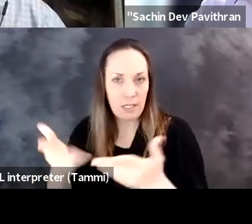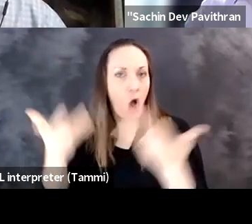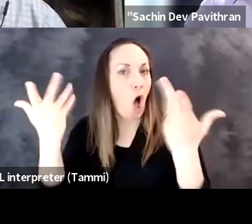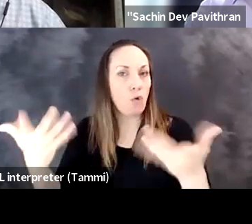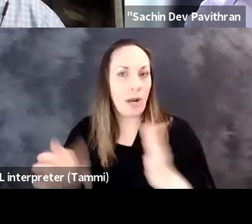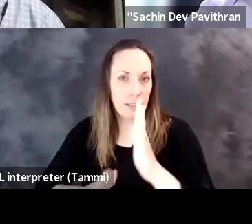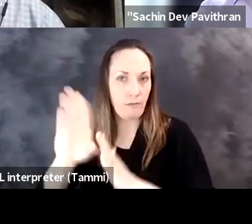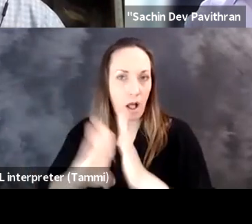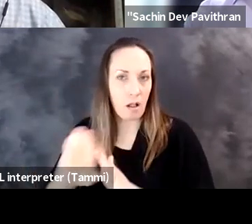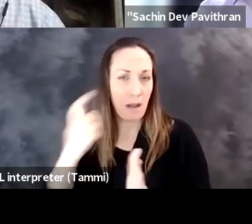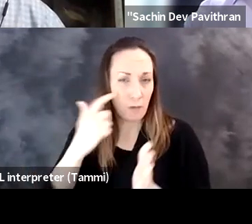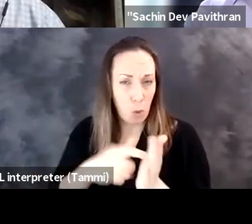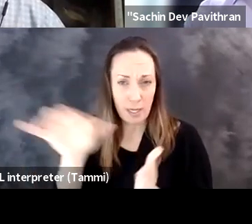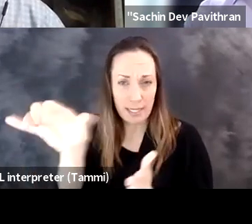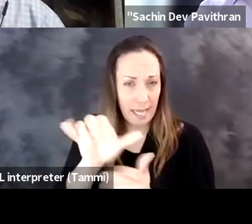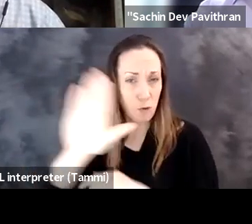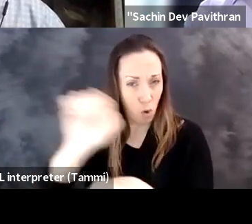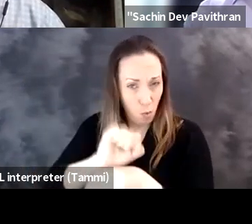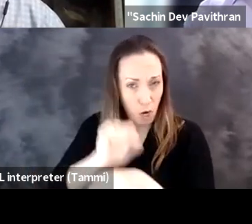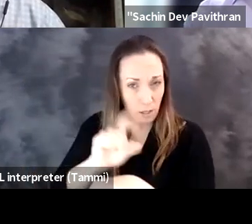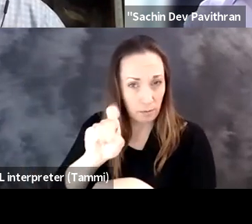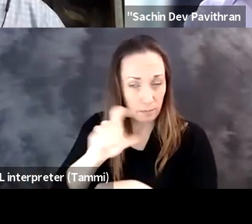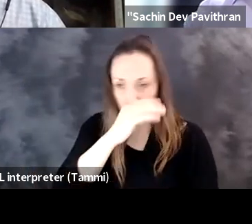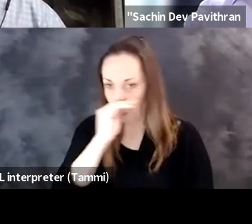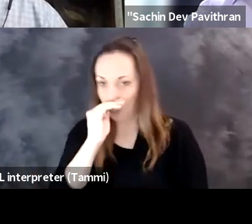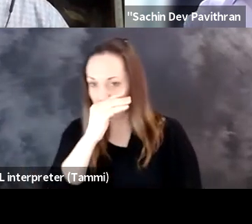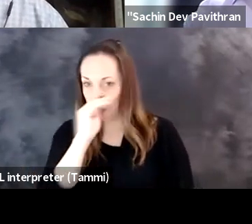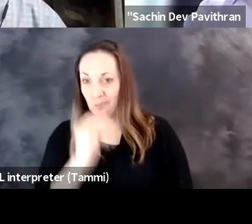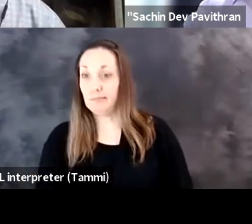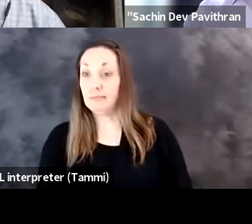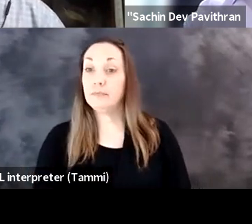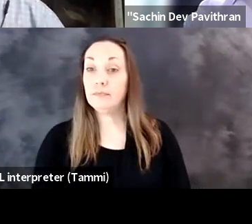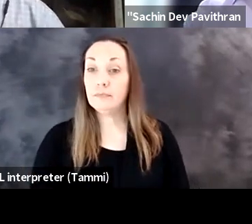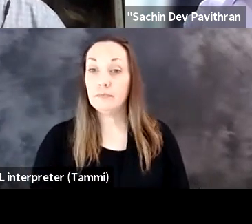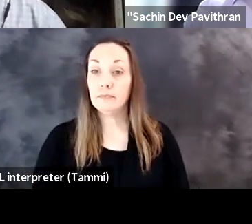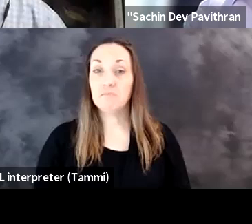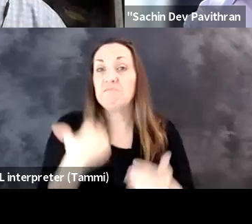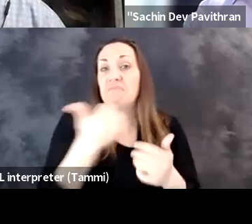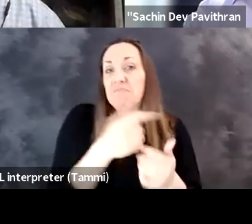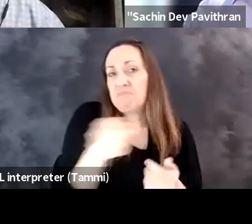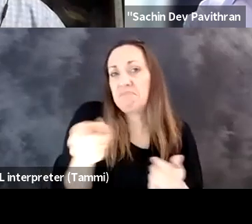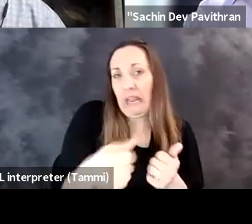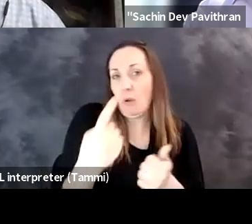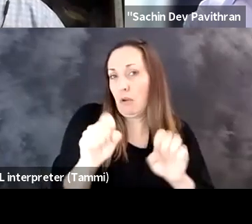they're using in their training materials are already developed. Is that something that you've heard in your work?